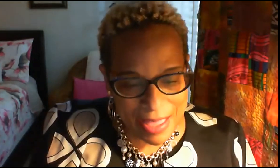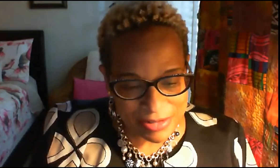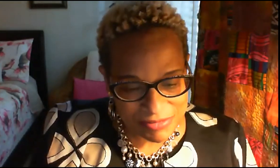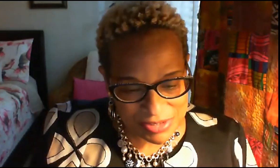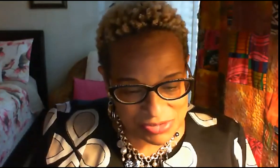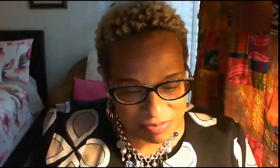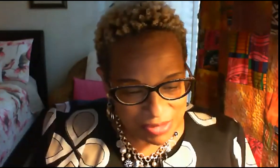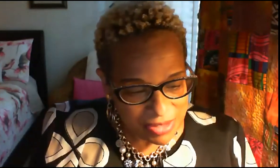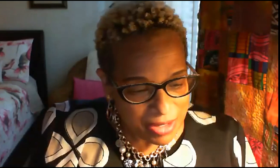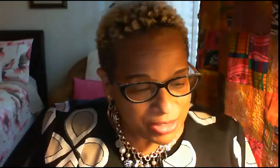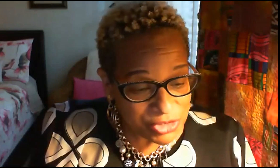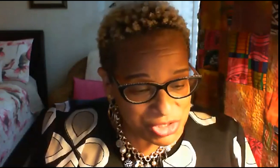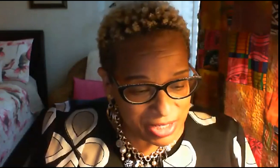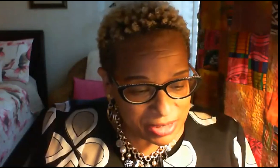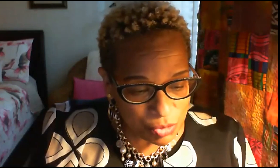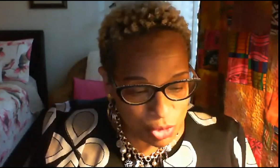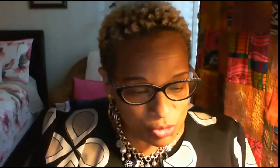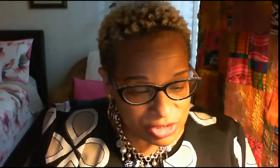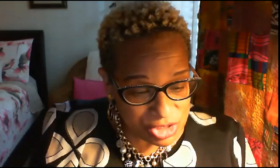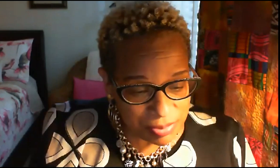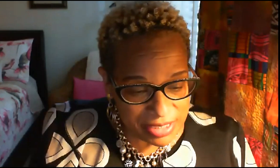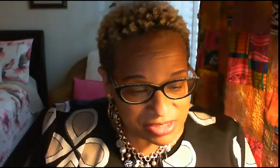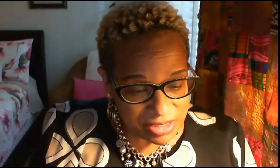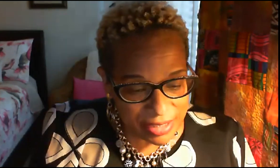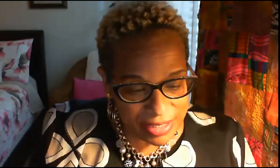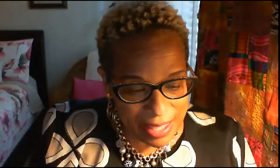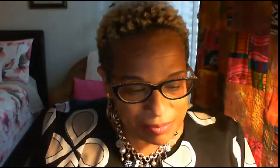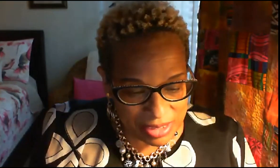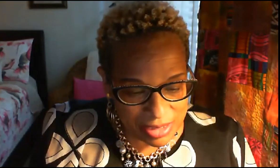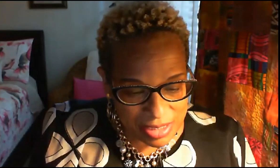activist understanding the role that she plays in the academy